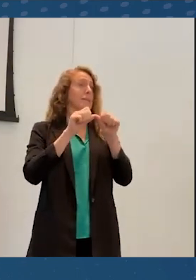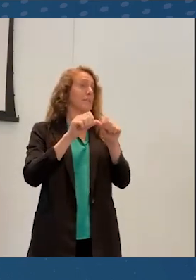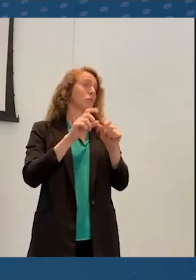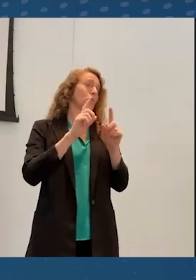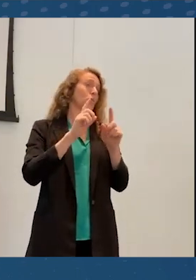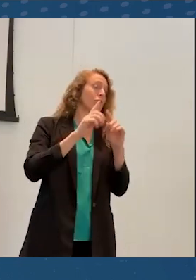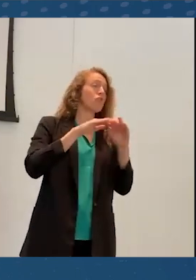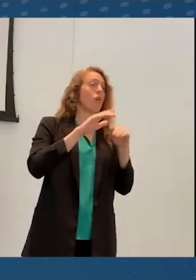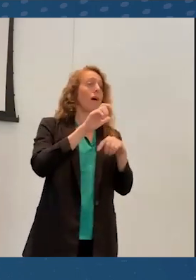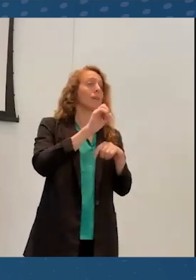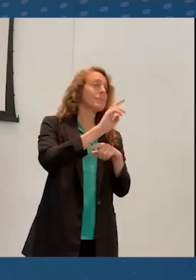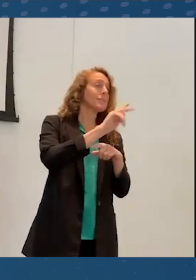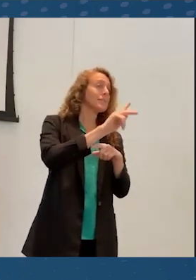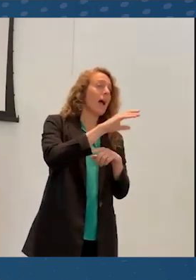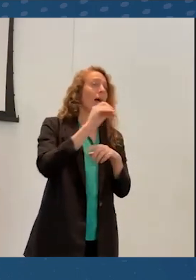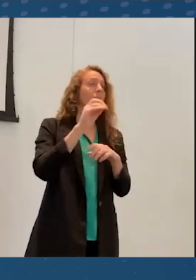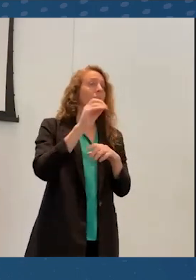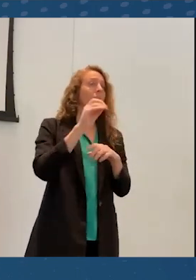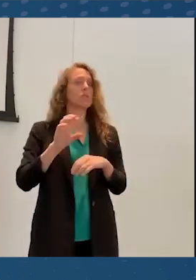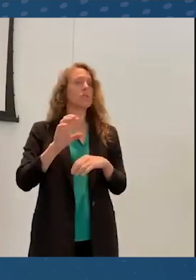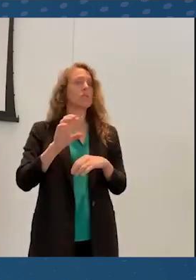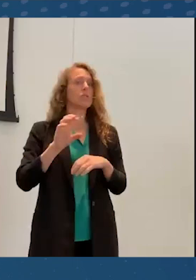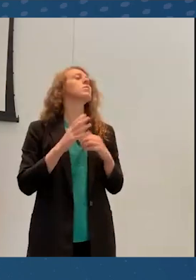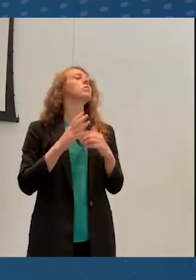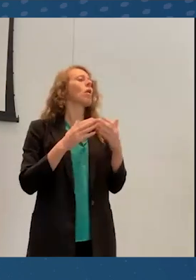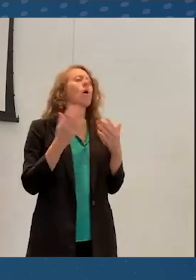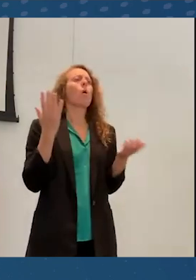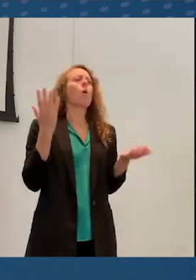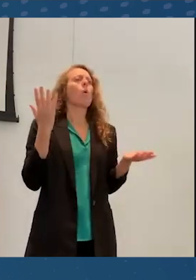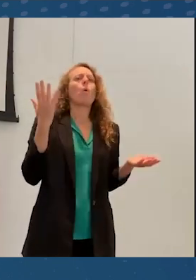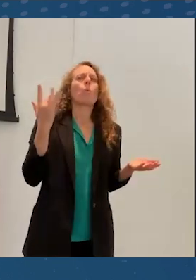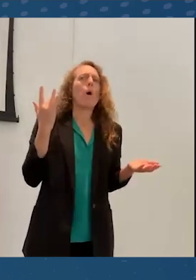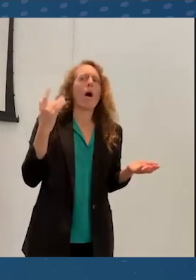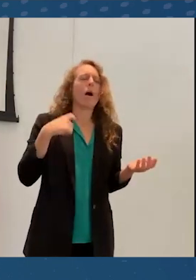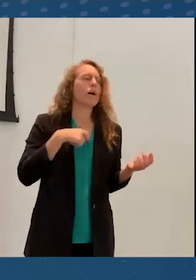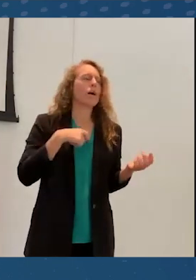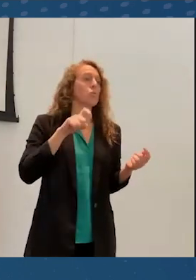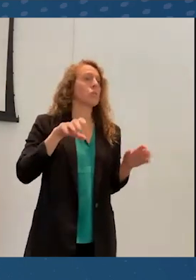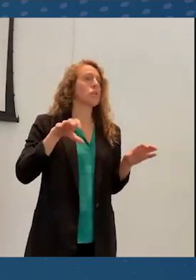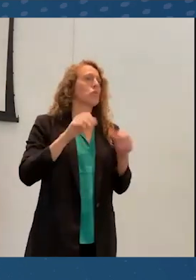So why should we do anything in virtual reality?